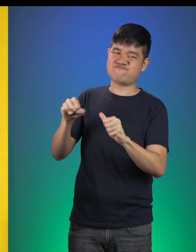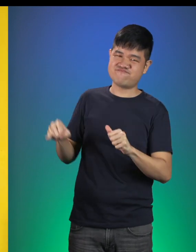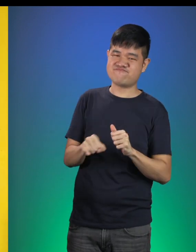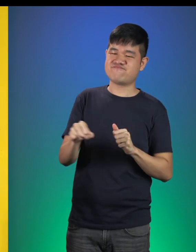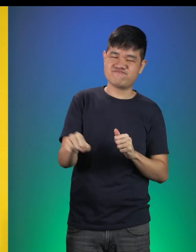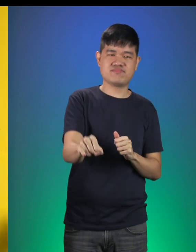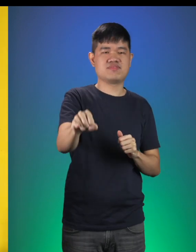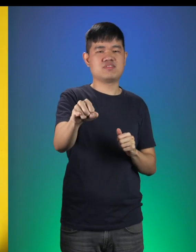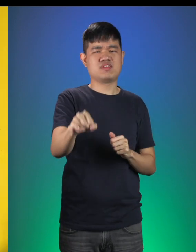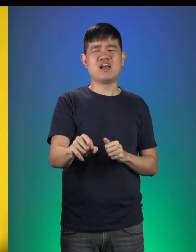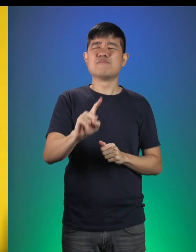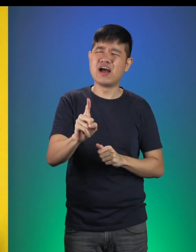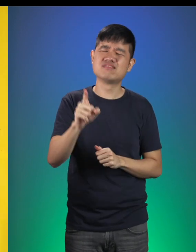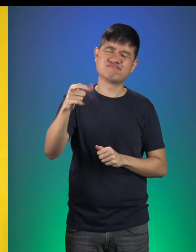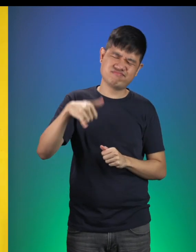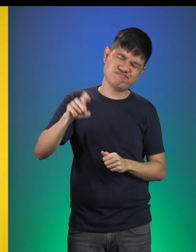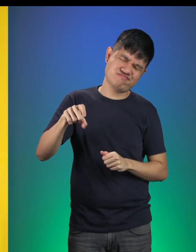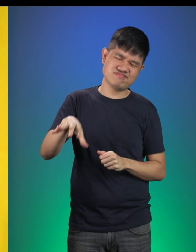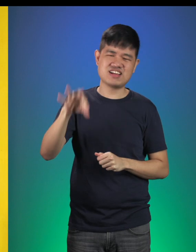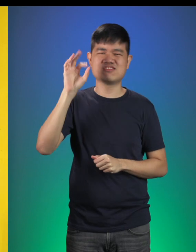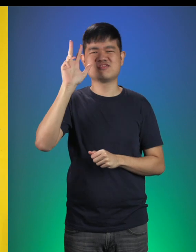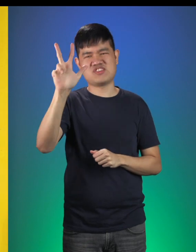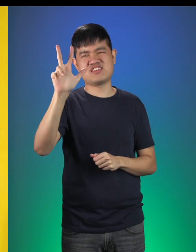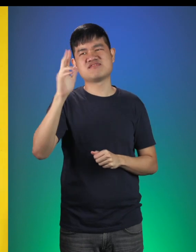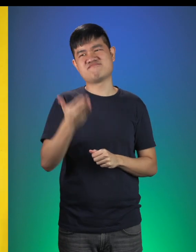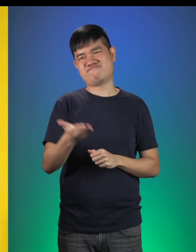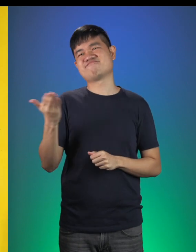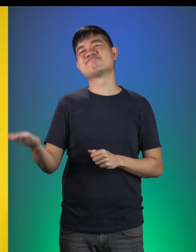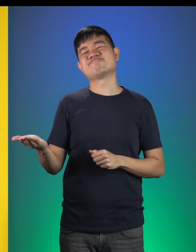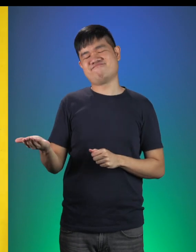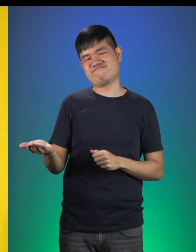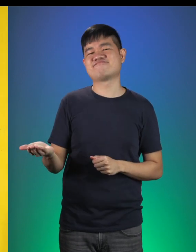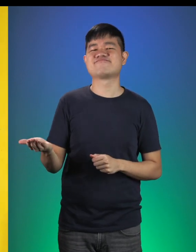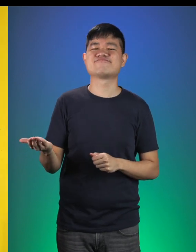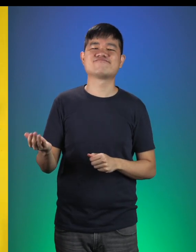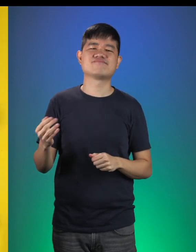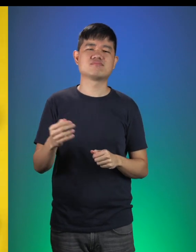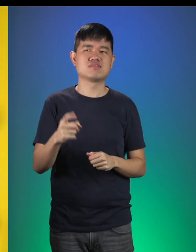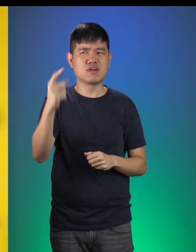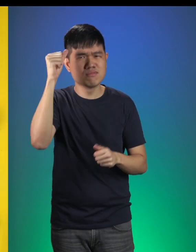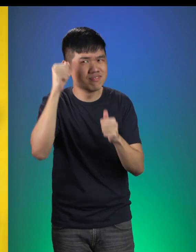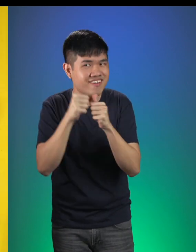But she still needed to pick up the 3 things her mother had instructed her to! Remember what they were?